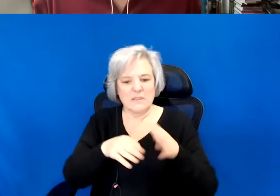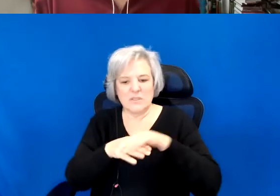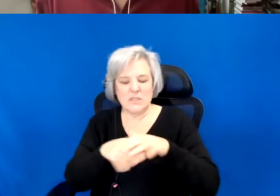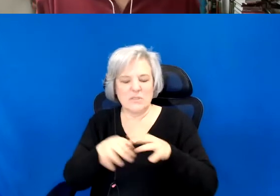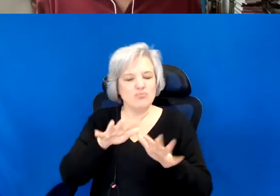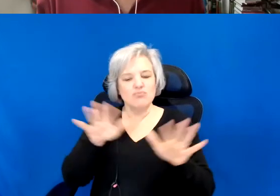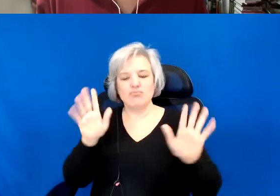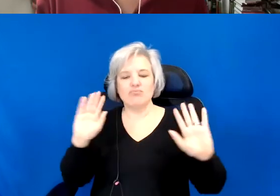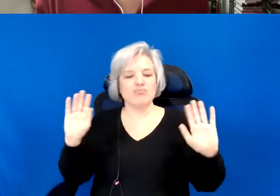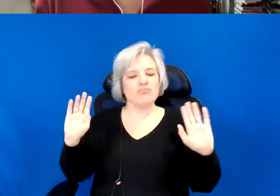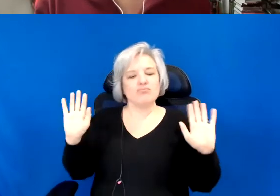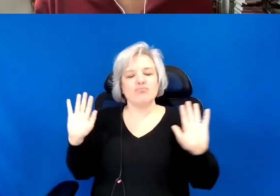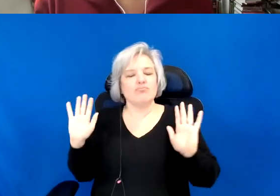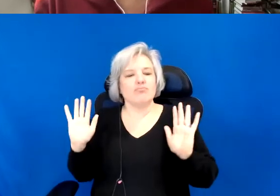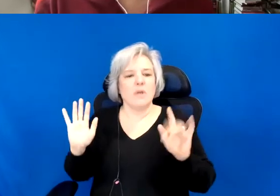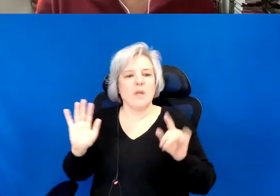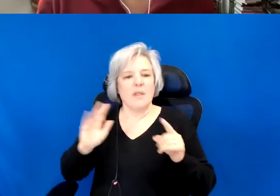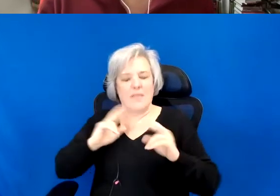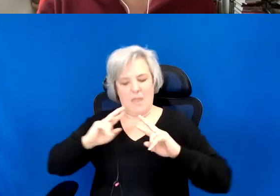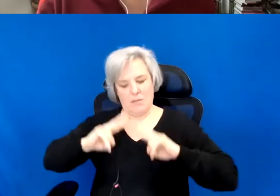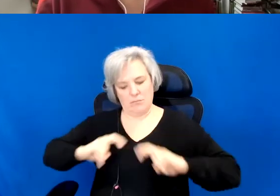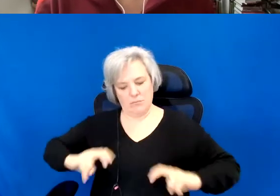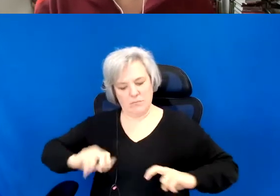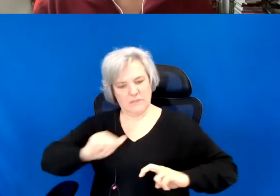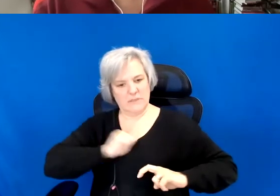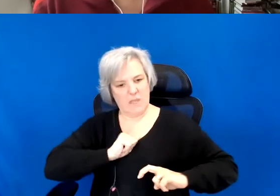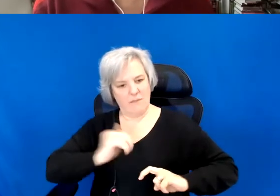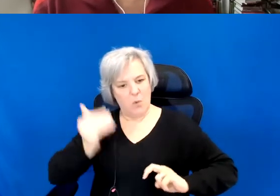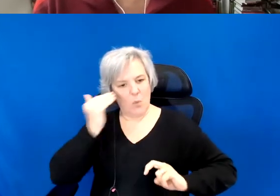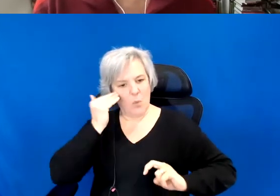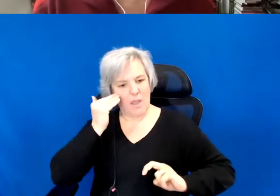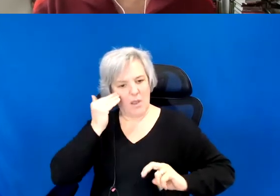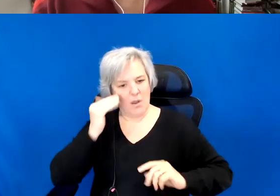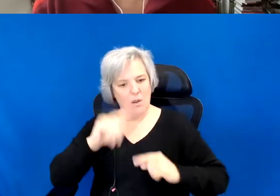for a critical self awareness of what's one is constituted by.